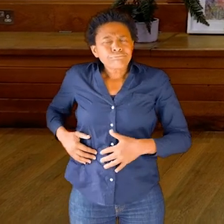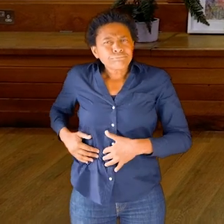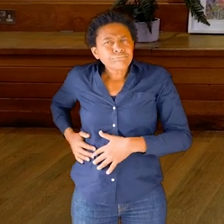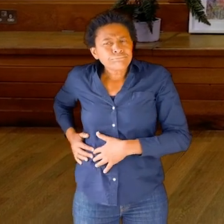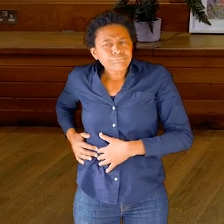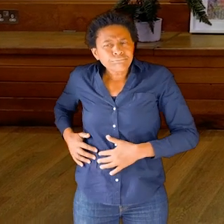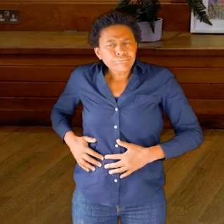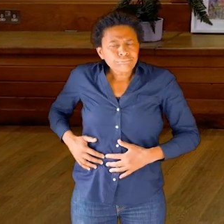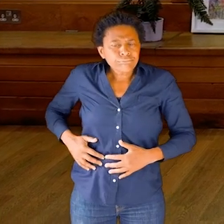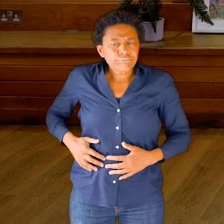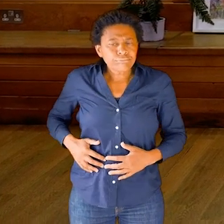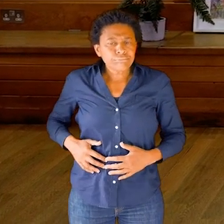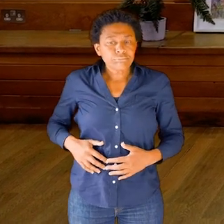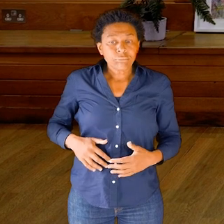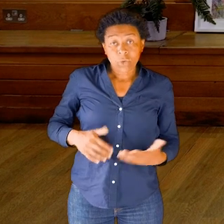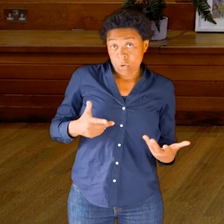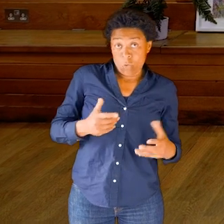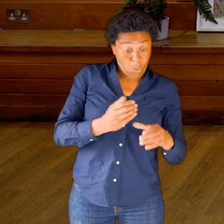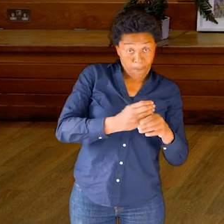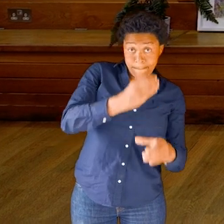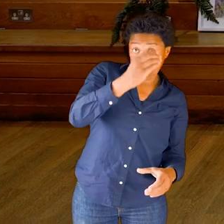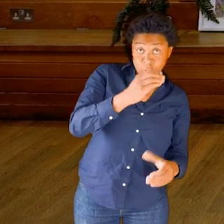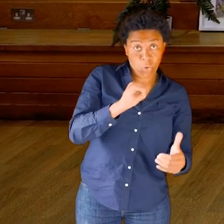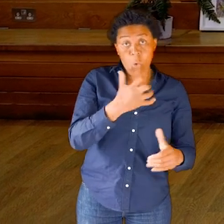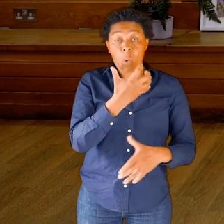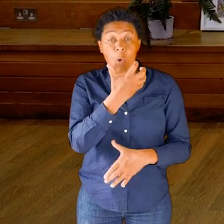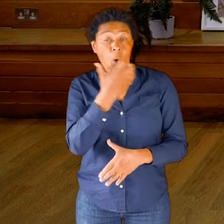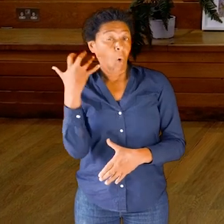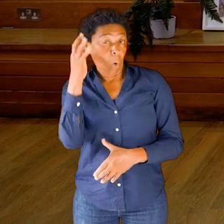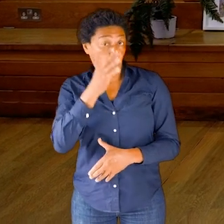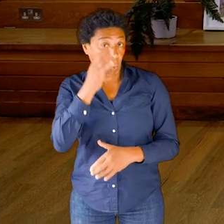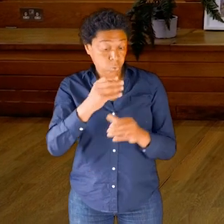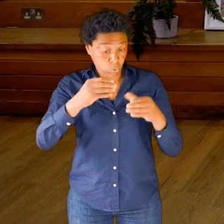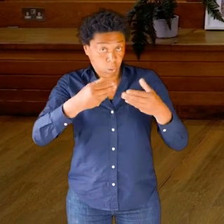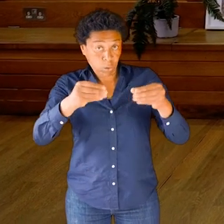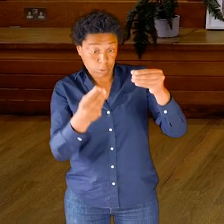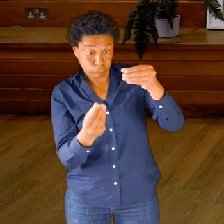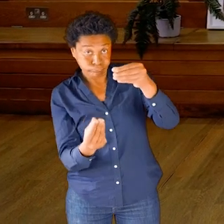And then you might like to take your hot water bottle, or your normal bottle,